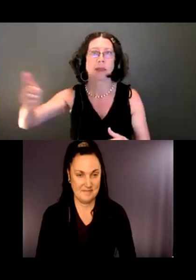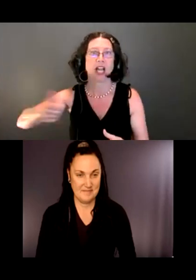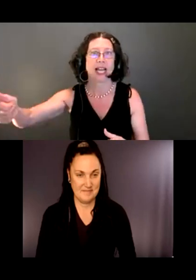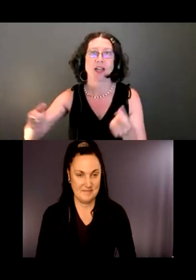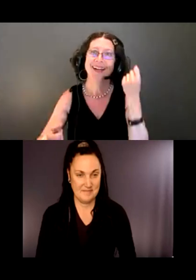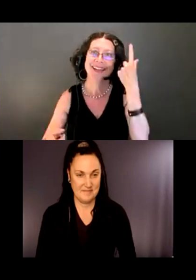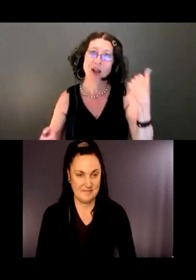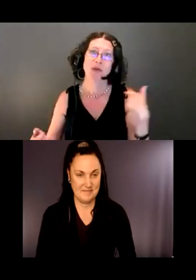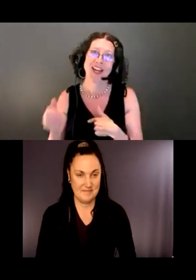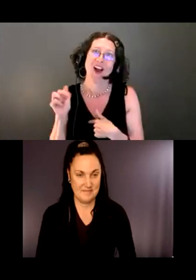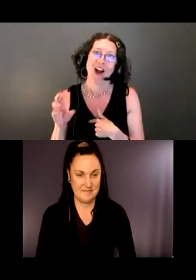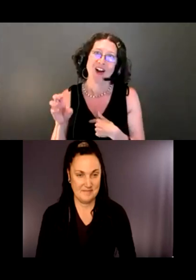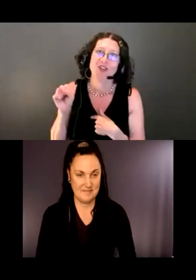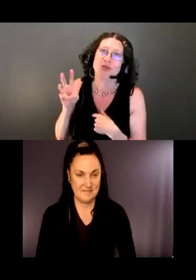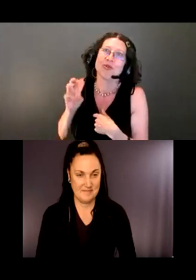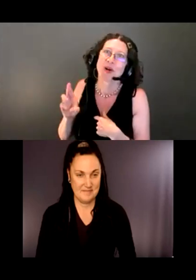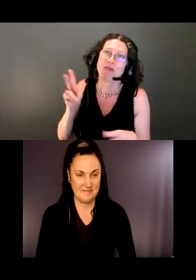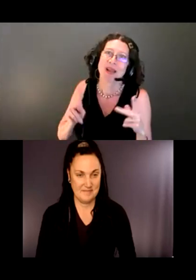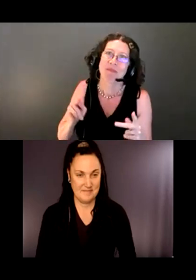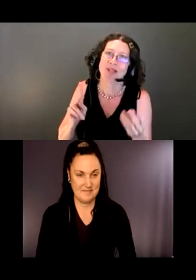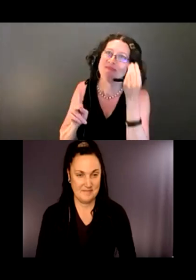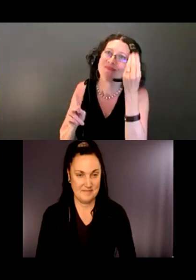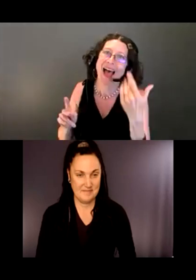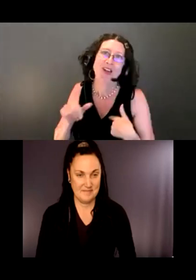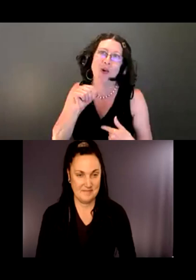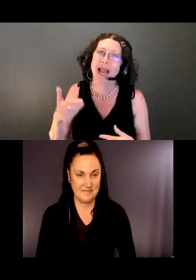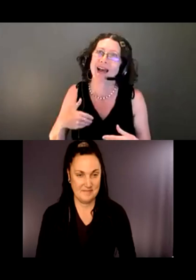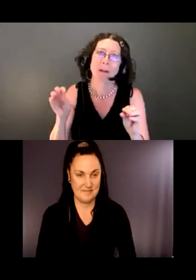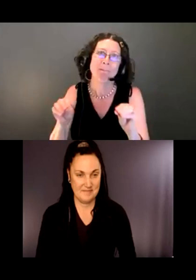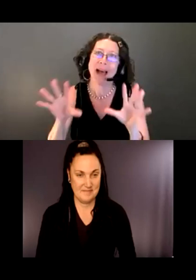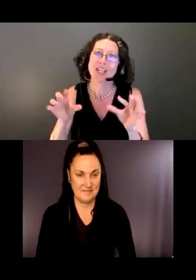I do not have a magic wand where transportation is concerned.